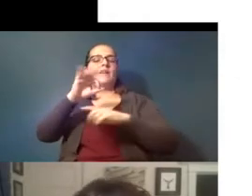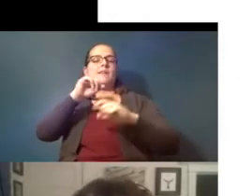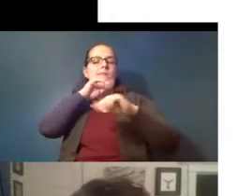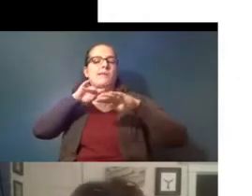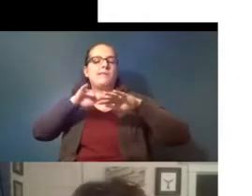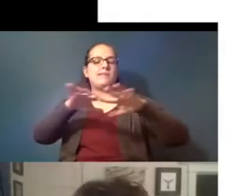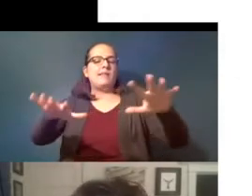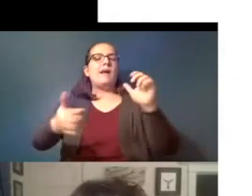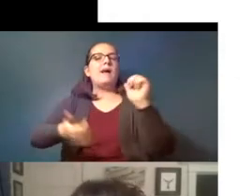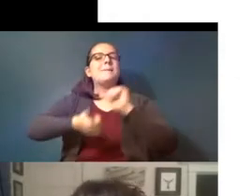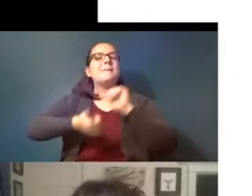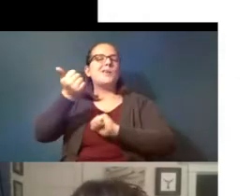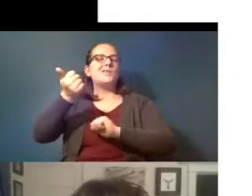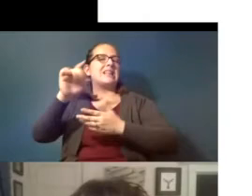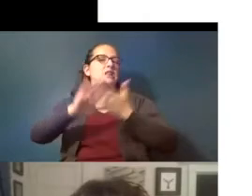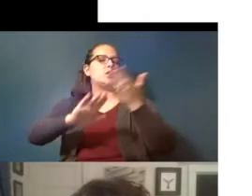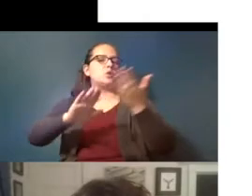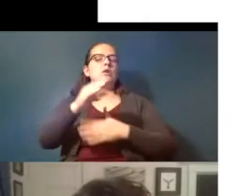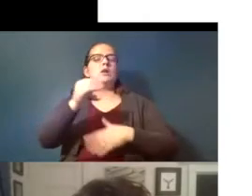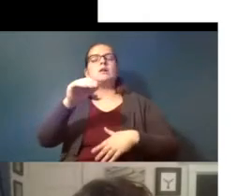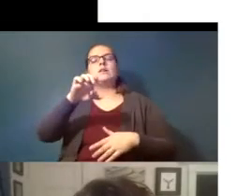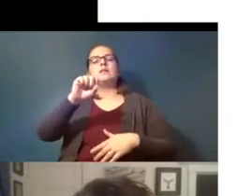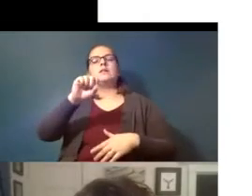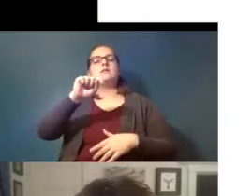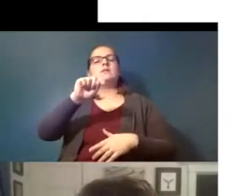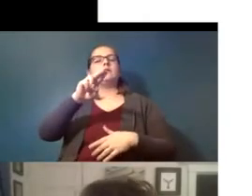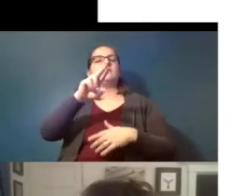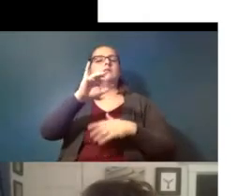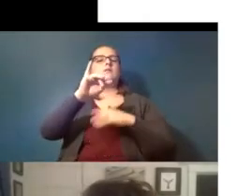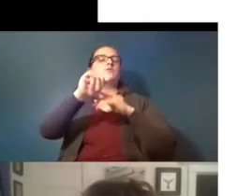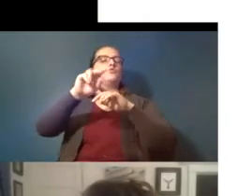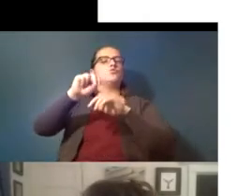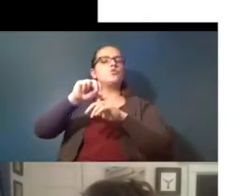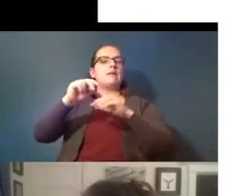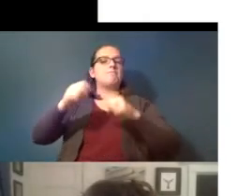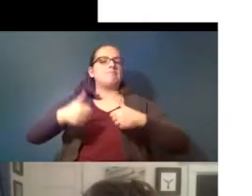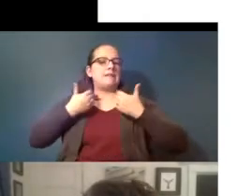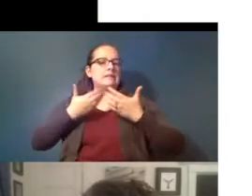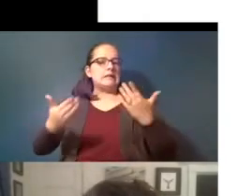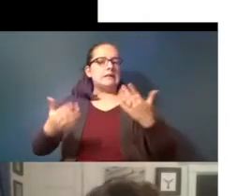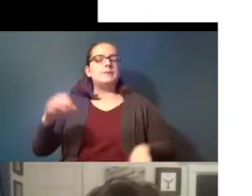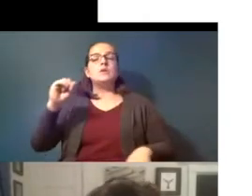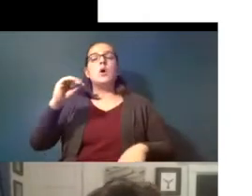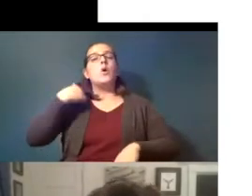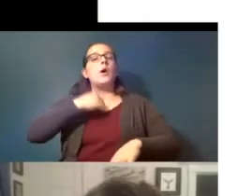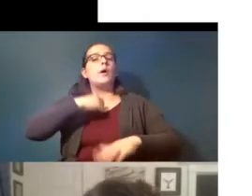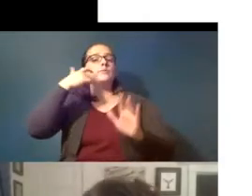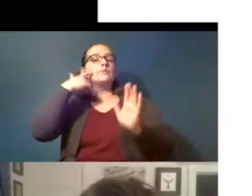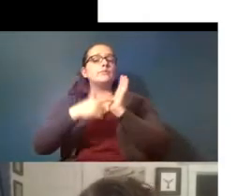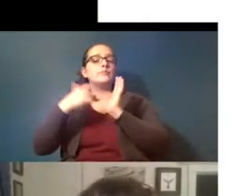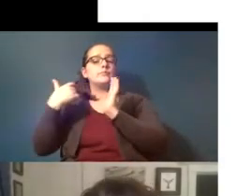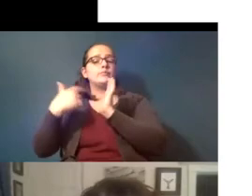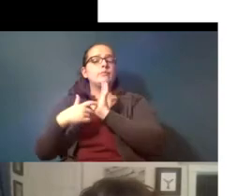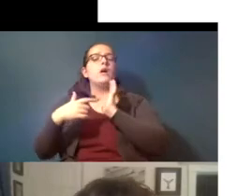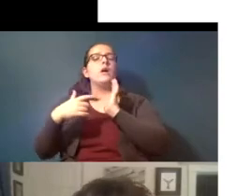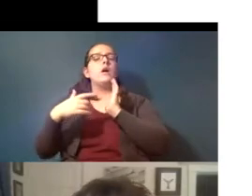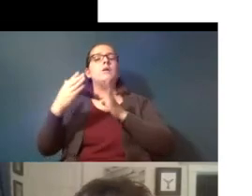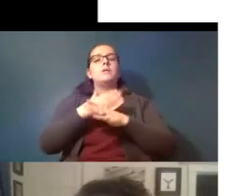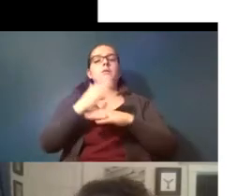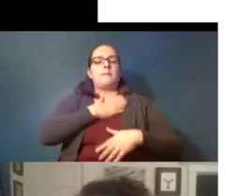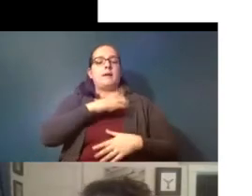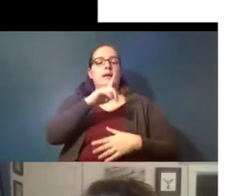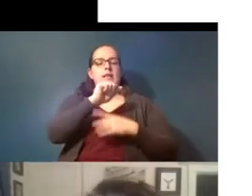coastal and estuarine organisms and so what we're finding between my lab and another lab at osu